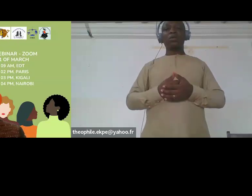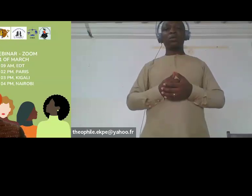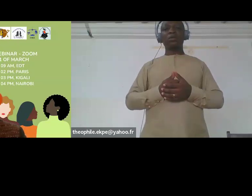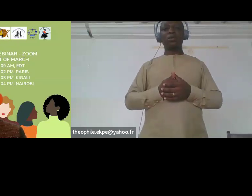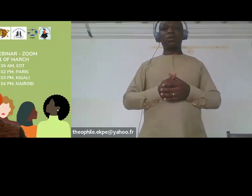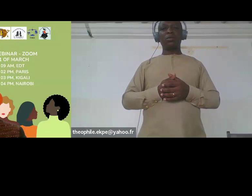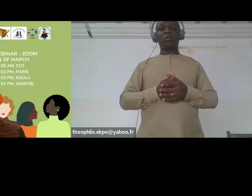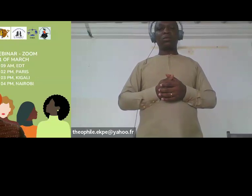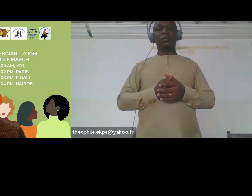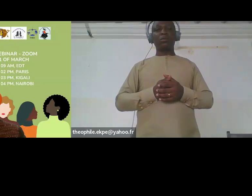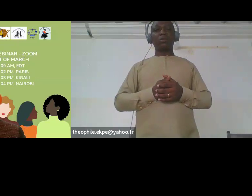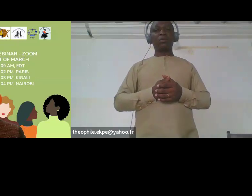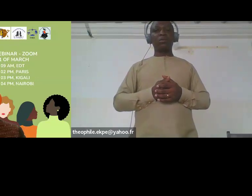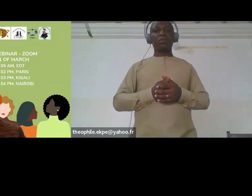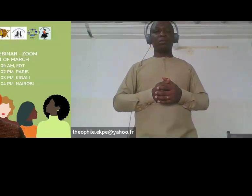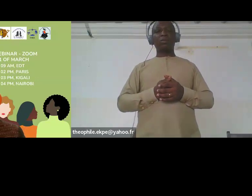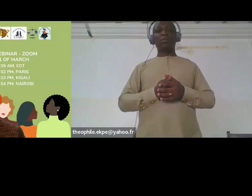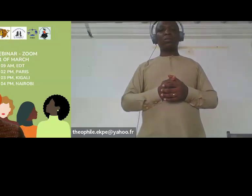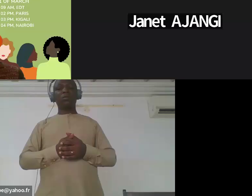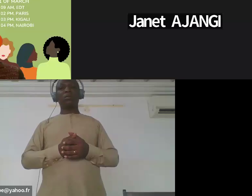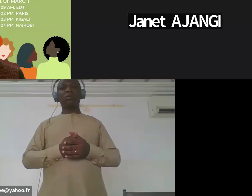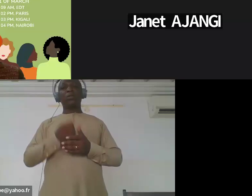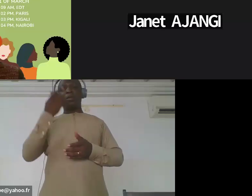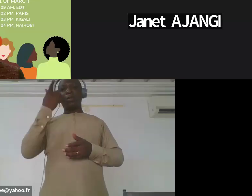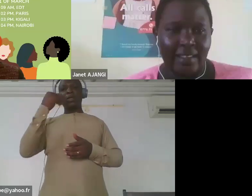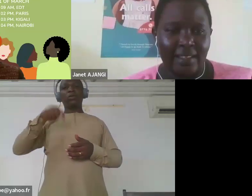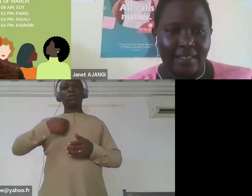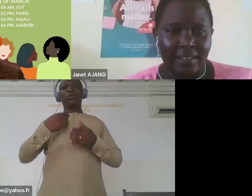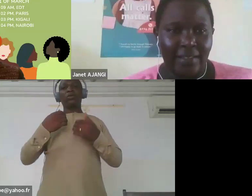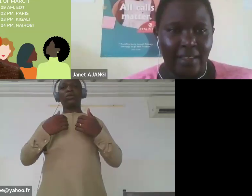as we will also like to see you.